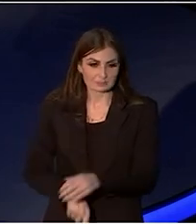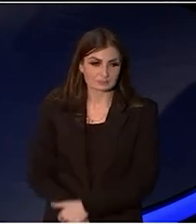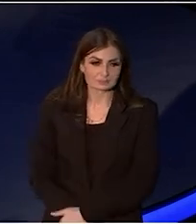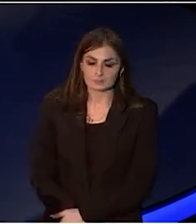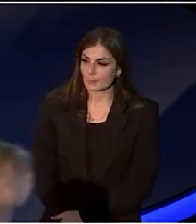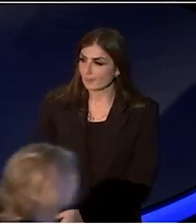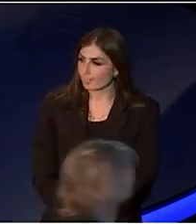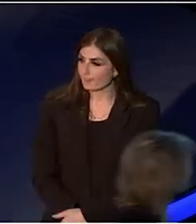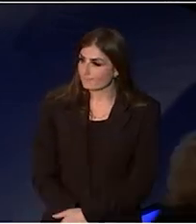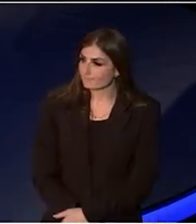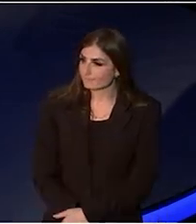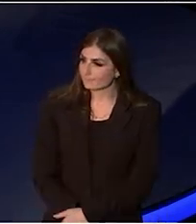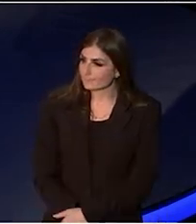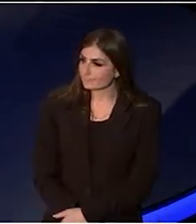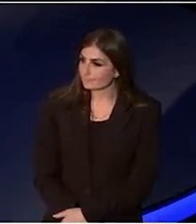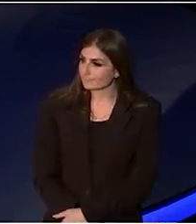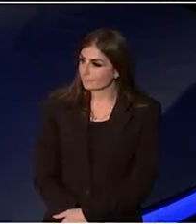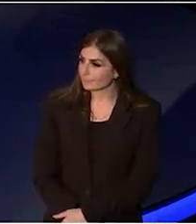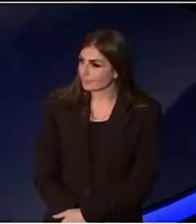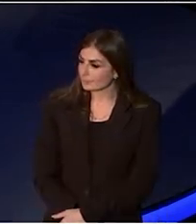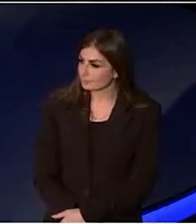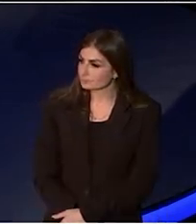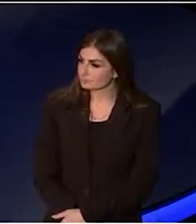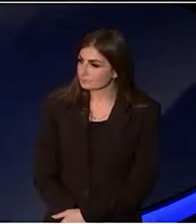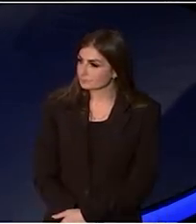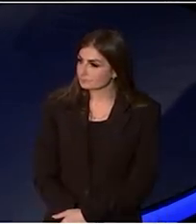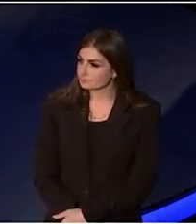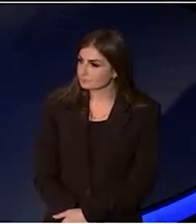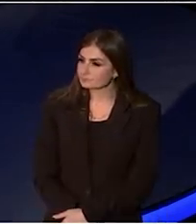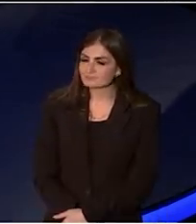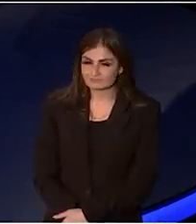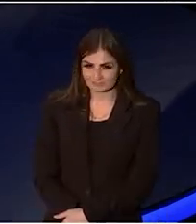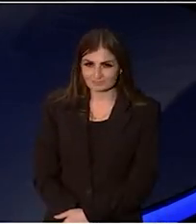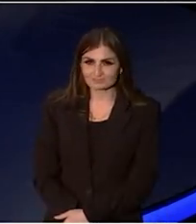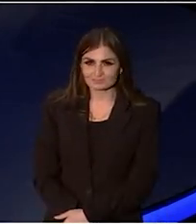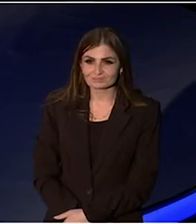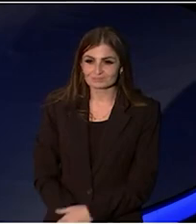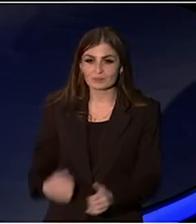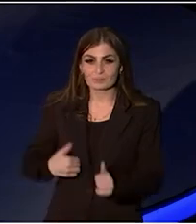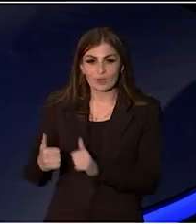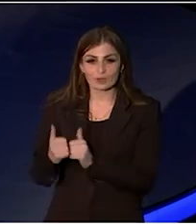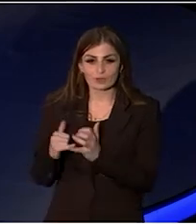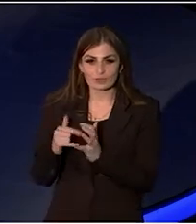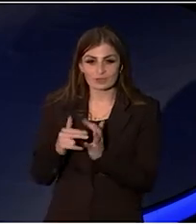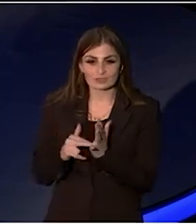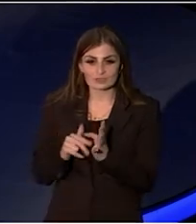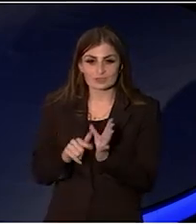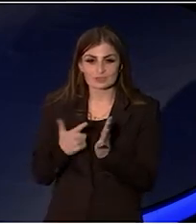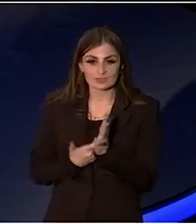To my colleague, Senator Saramh Hanson-Young.